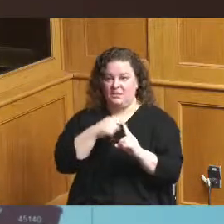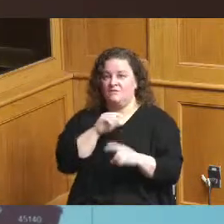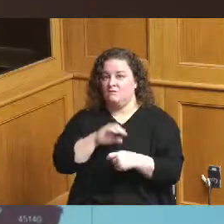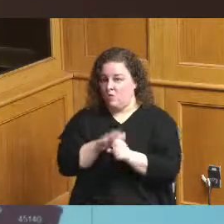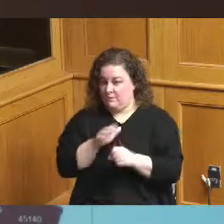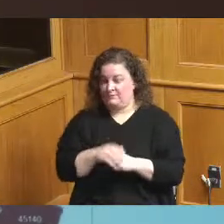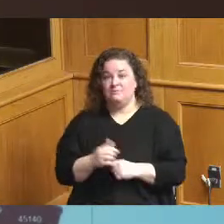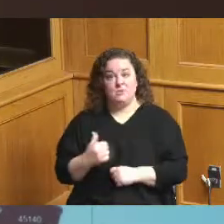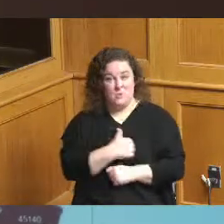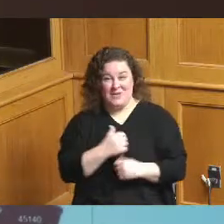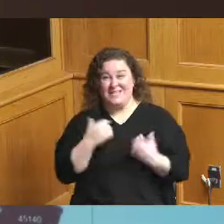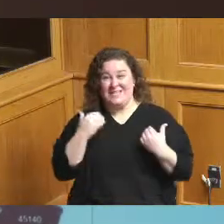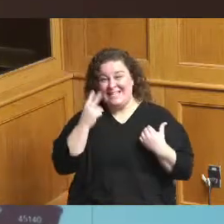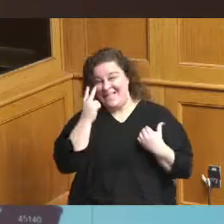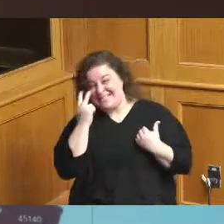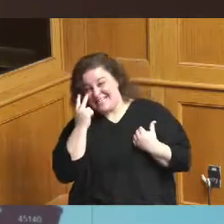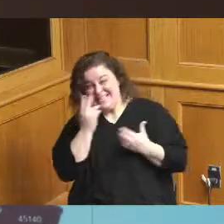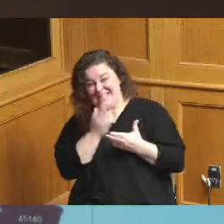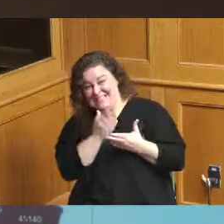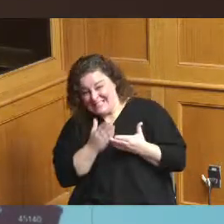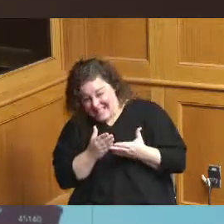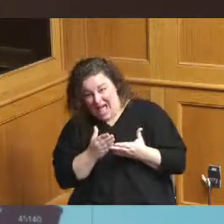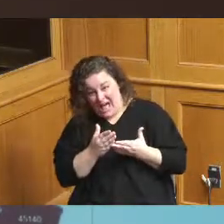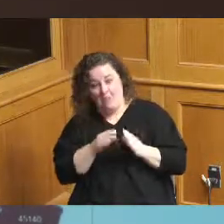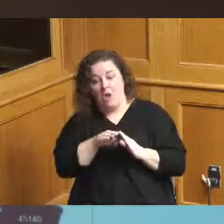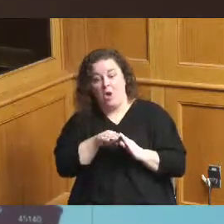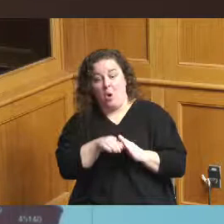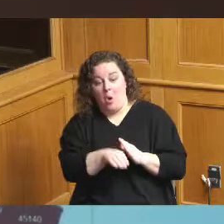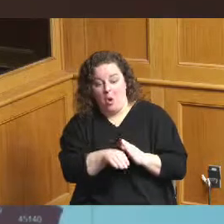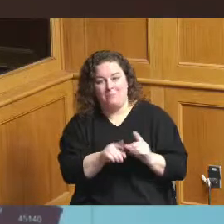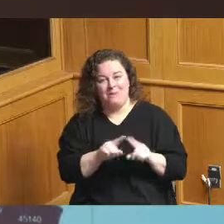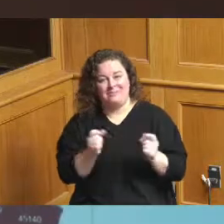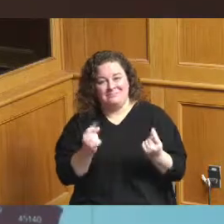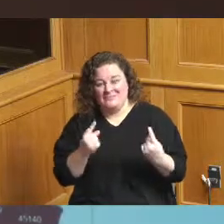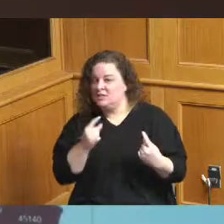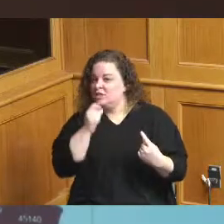in the right direction I think I don't want us to take it for granted that where we've come